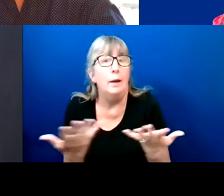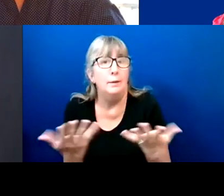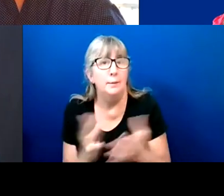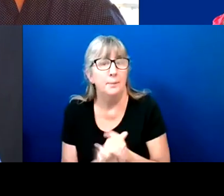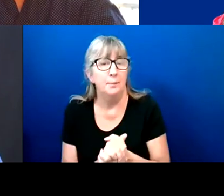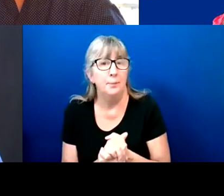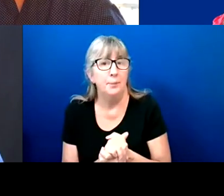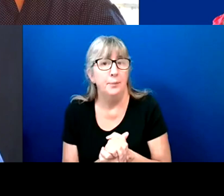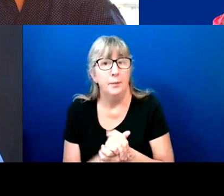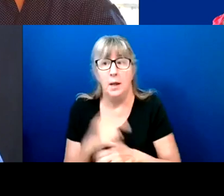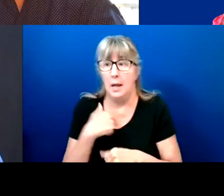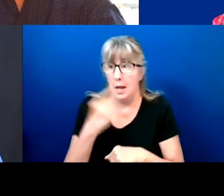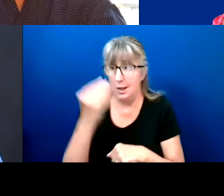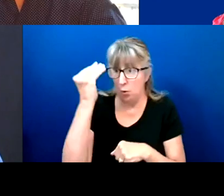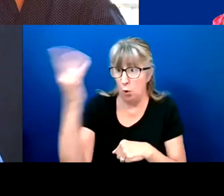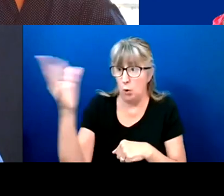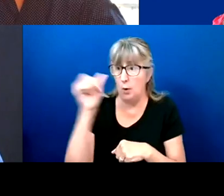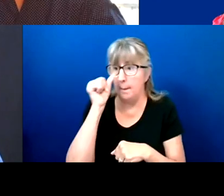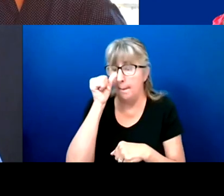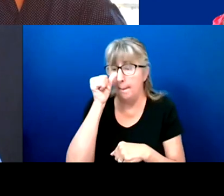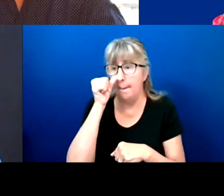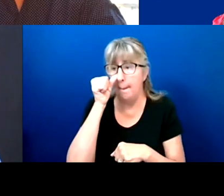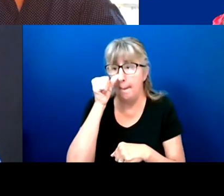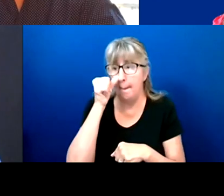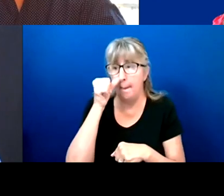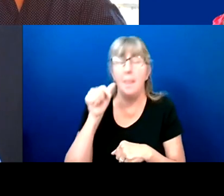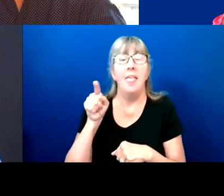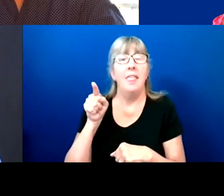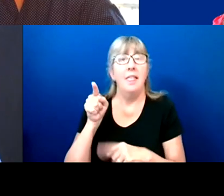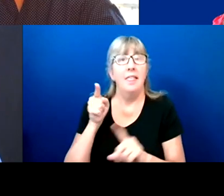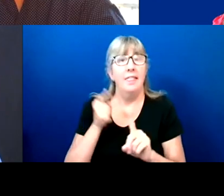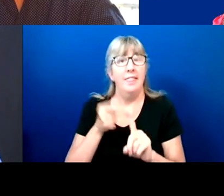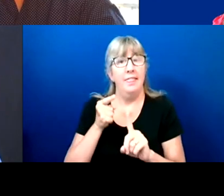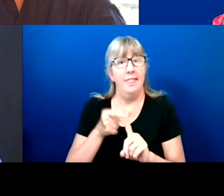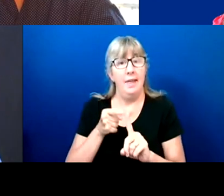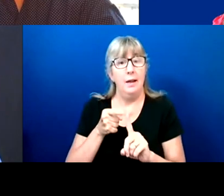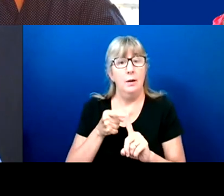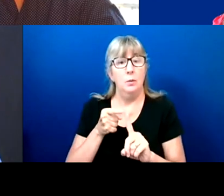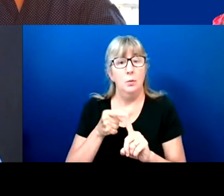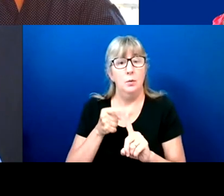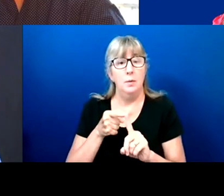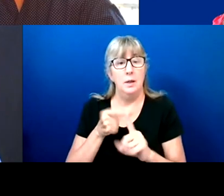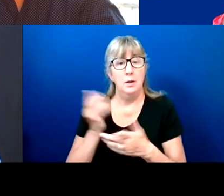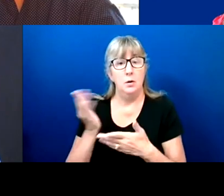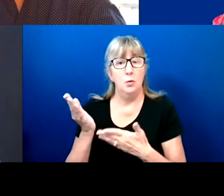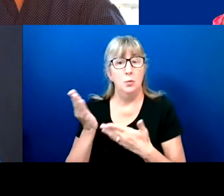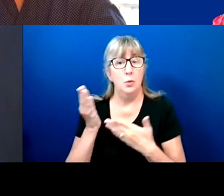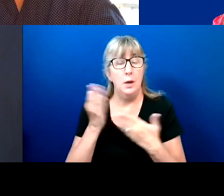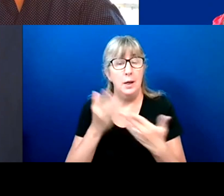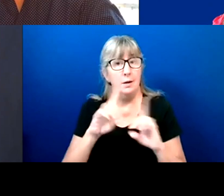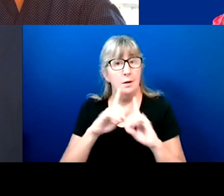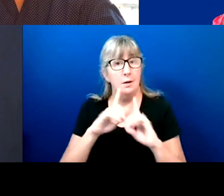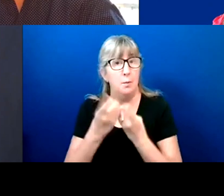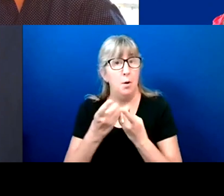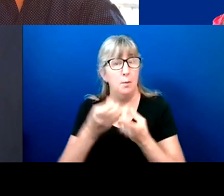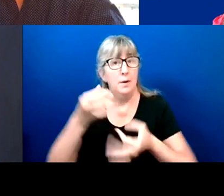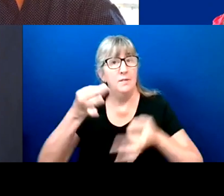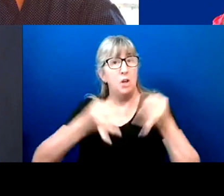And what I told her was, it would be to bring in the Department of Justice, because for